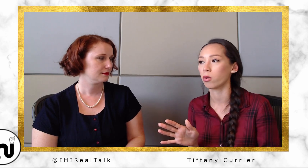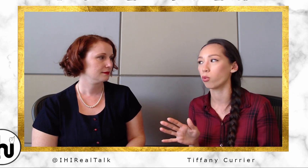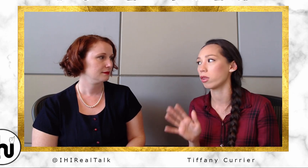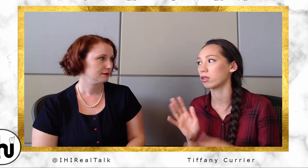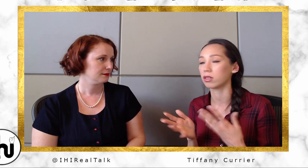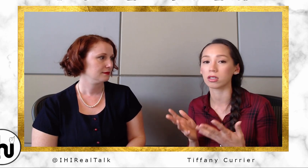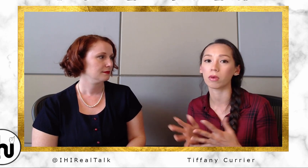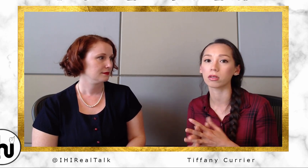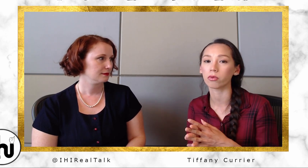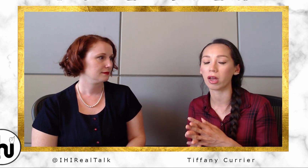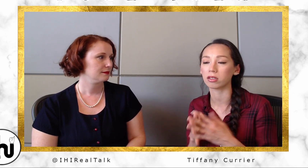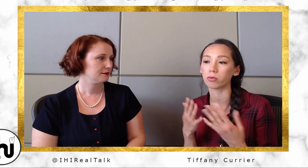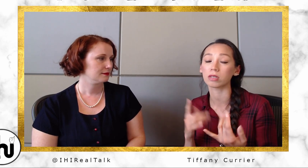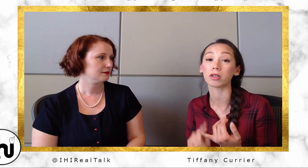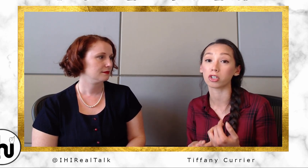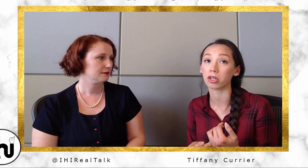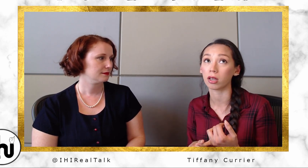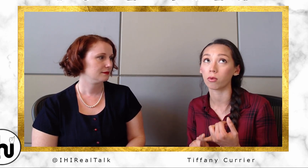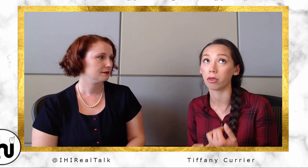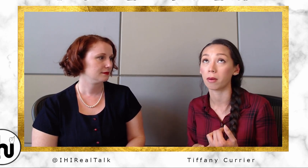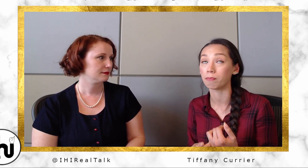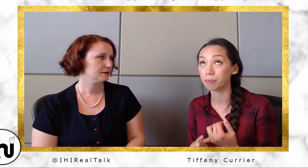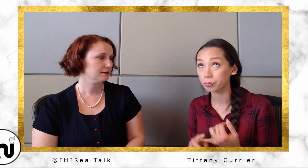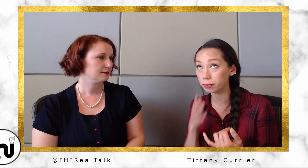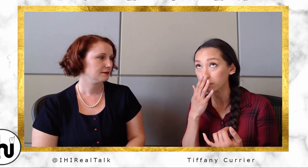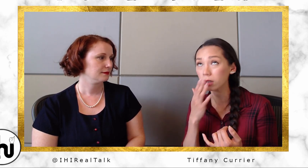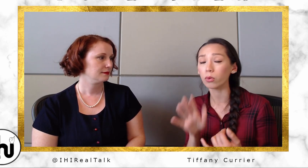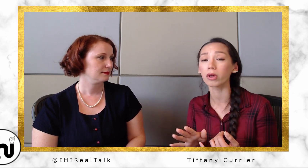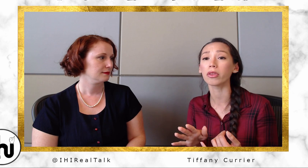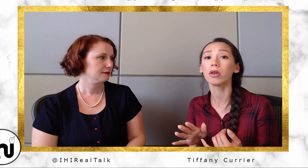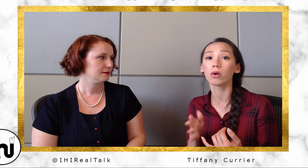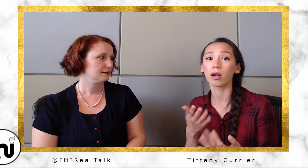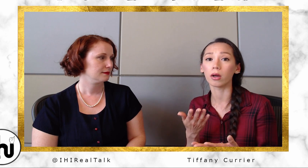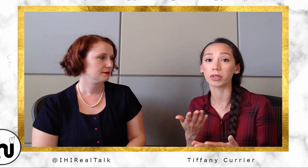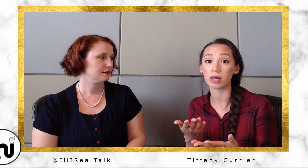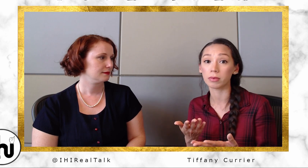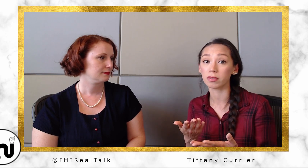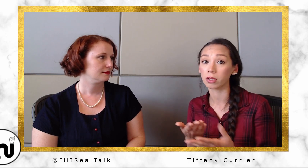within six months, especially with, um, with receptive skills.